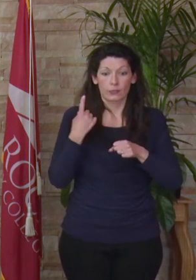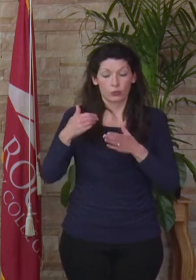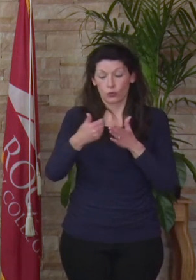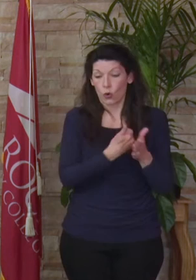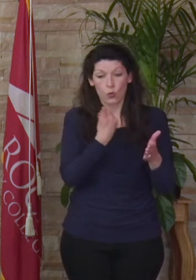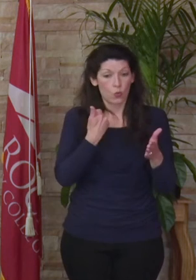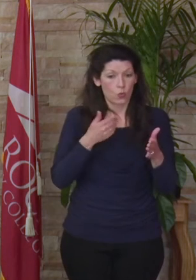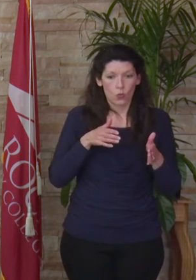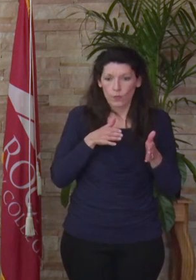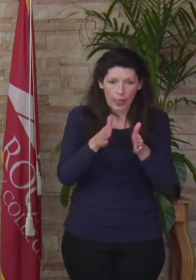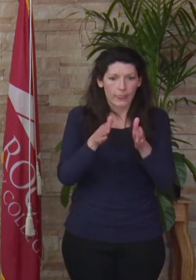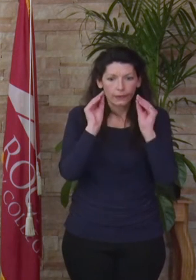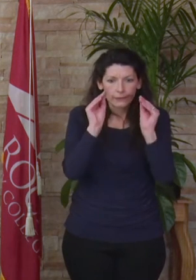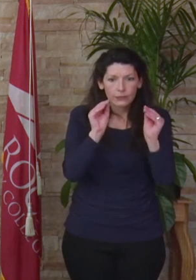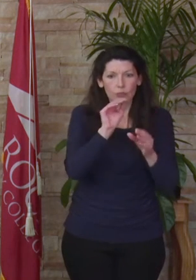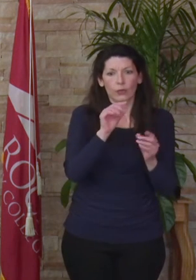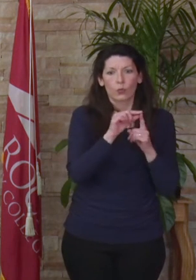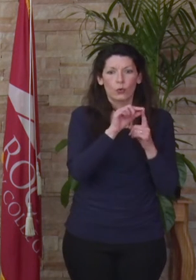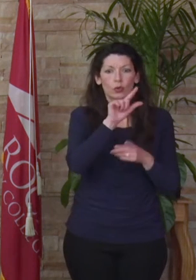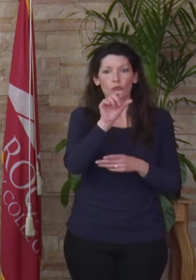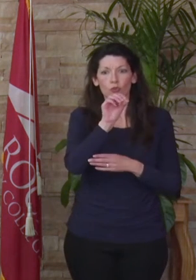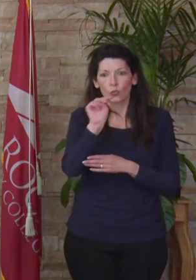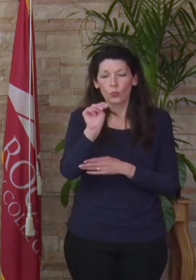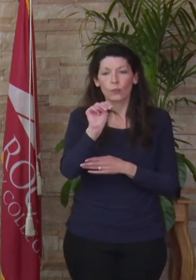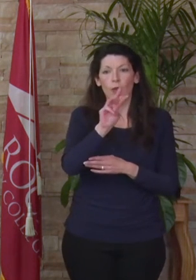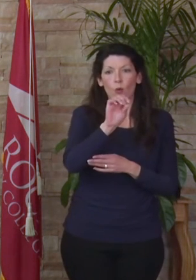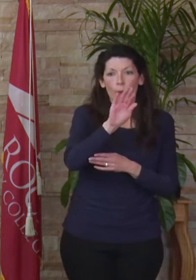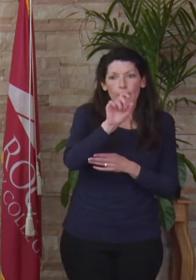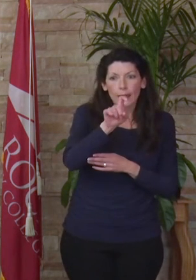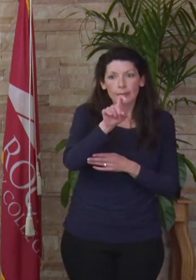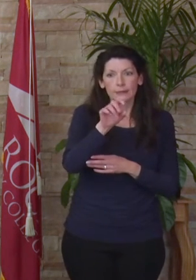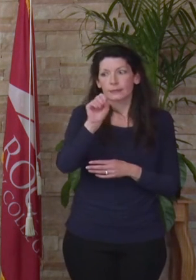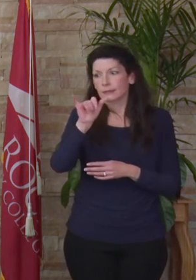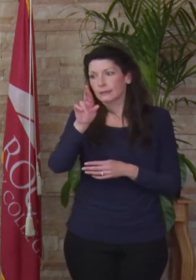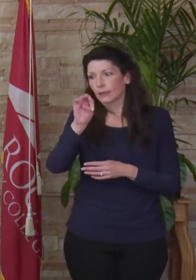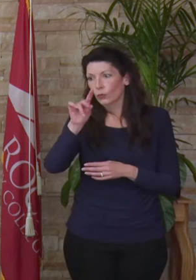Words like Zoom, Webex, asynchronous, synchronous, all became part of your normal vocabulary.